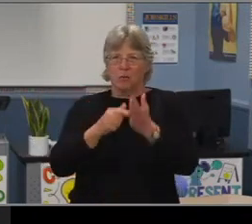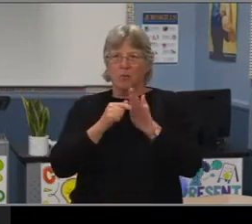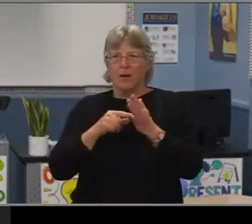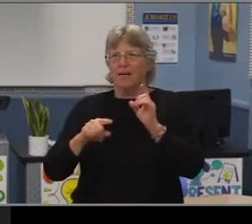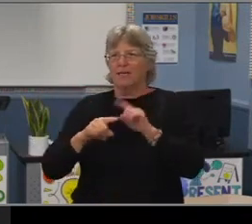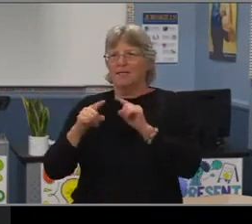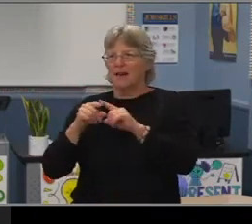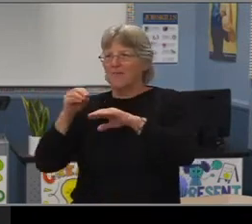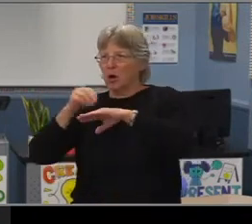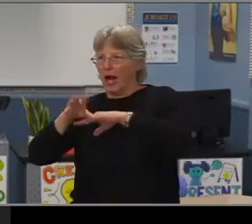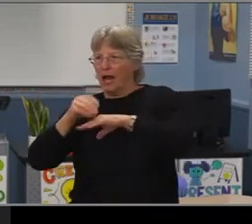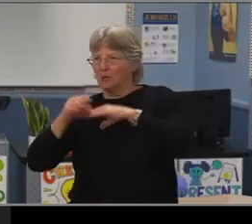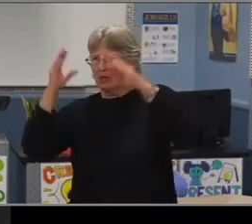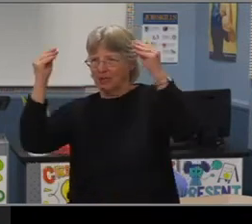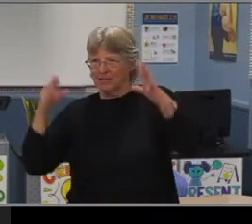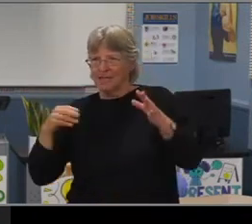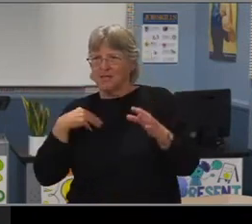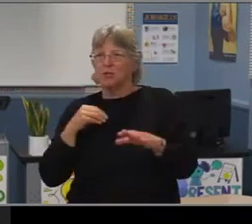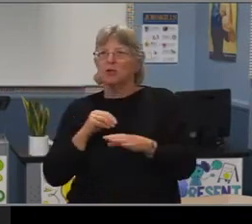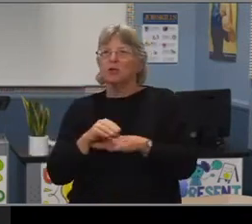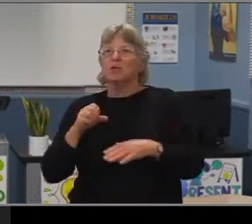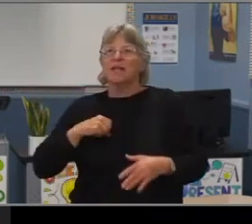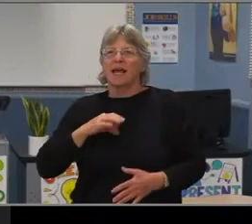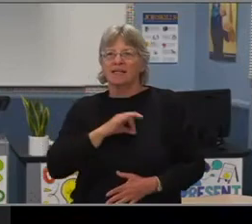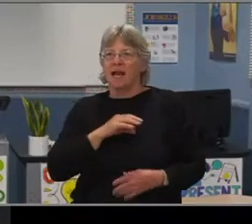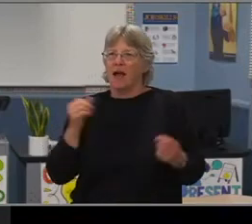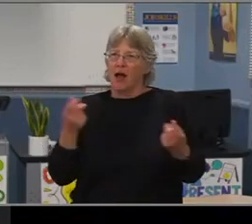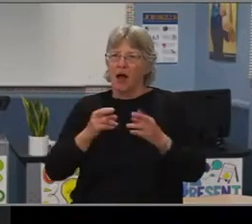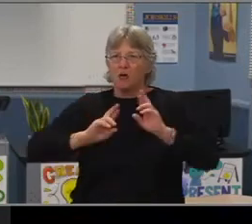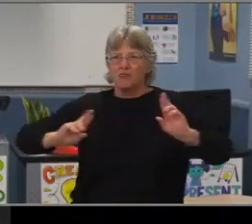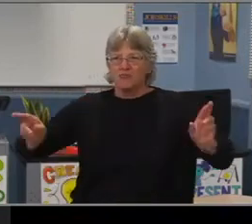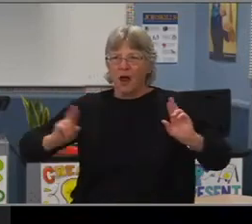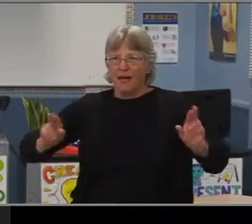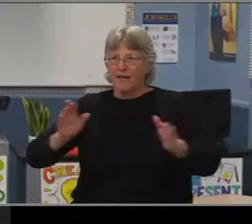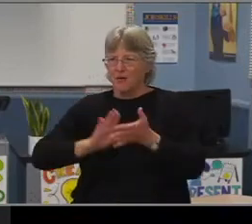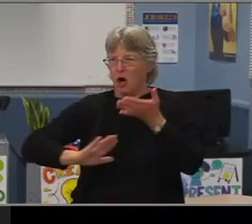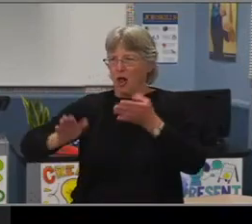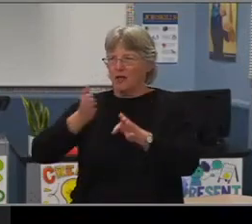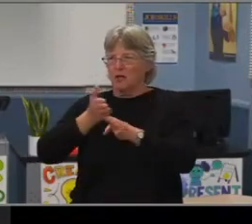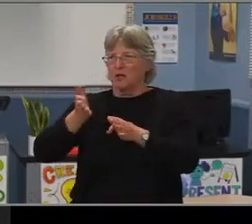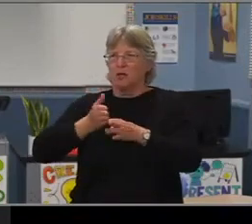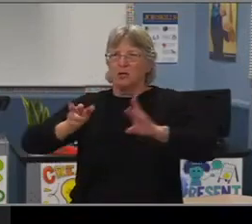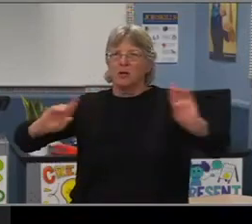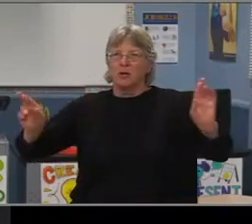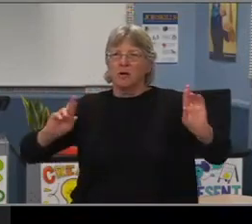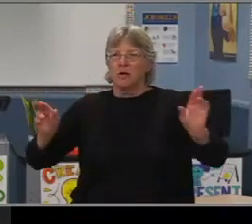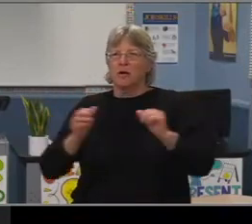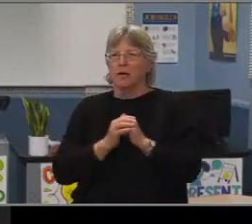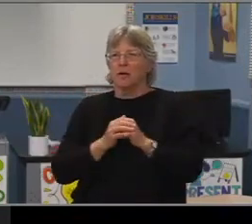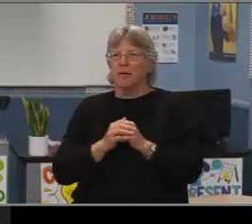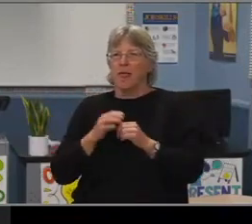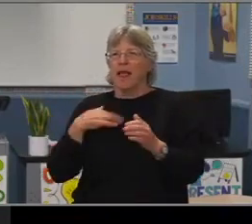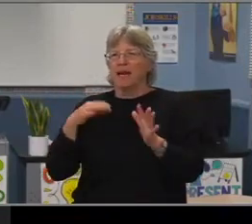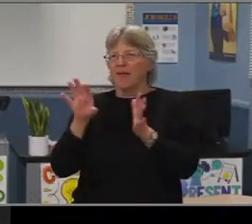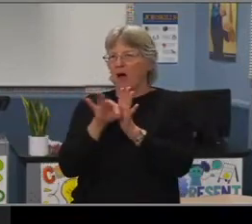to make sure that all Cabrillo students are college and career ready and have a choice of attending a two year or four year university.